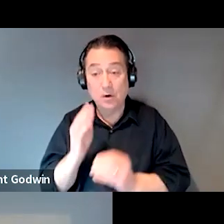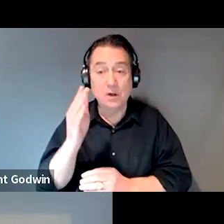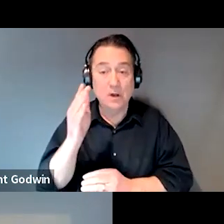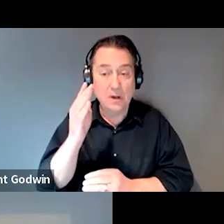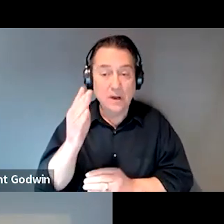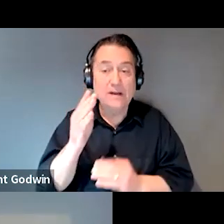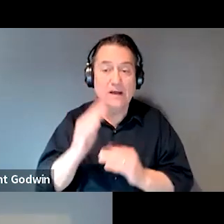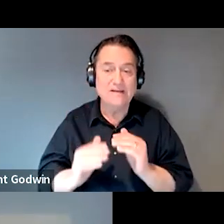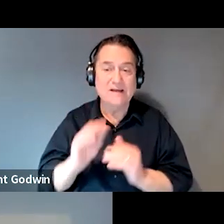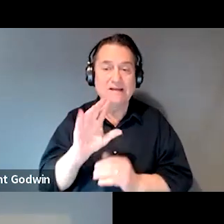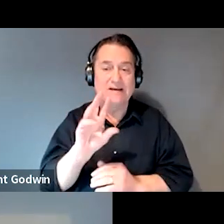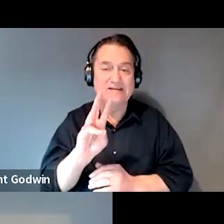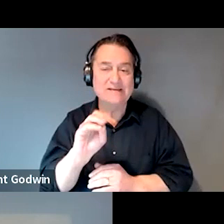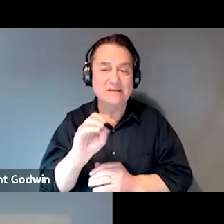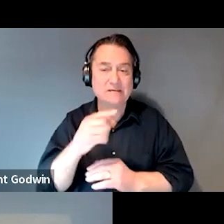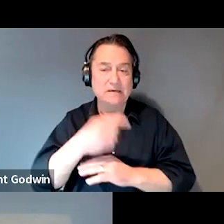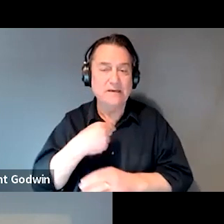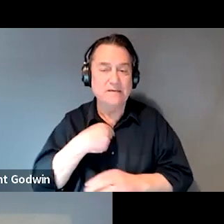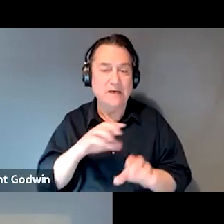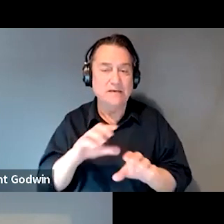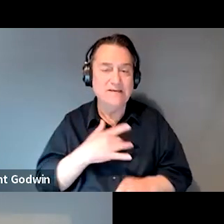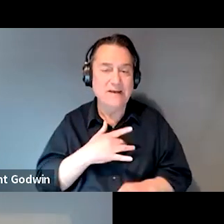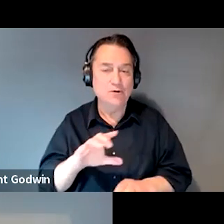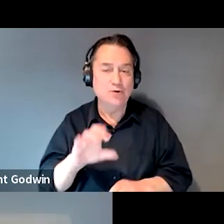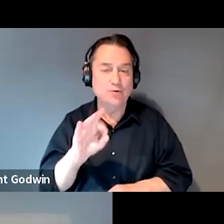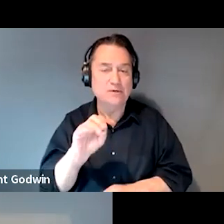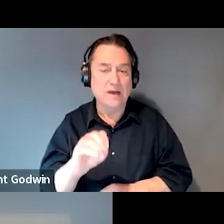I kinda do 90, but that's just our personal process, the way that we do it here.